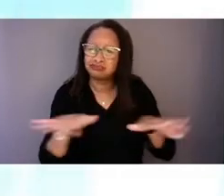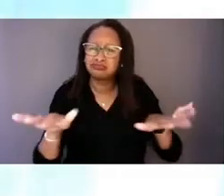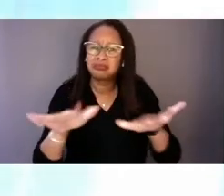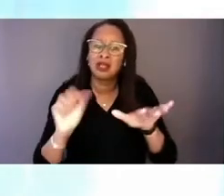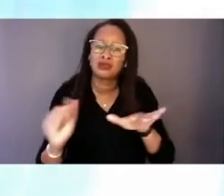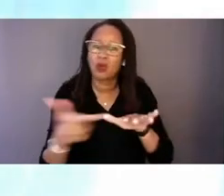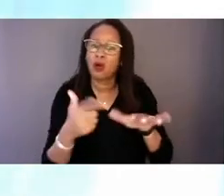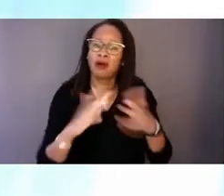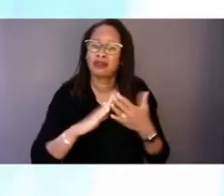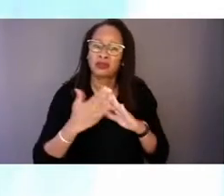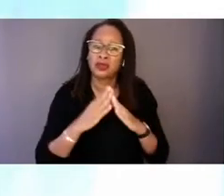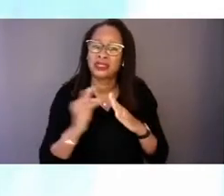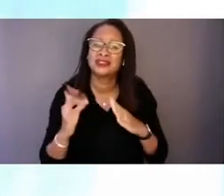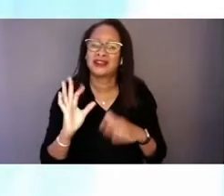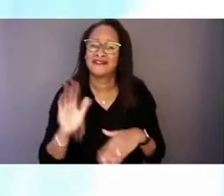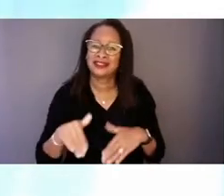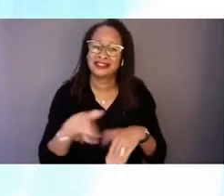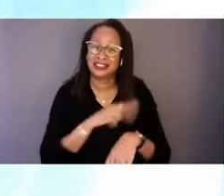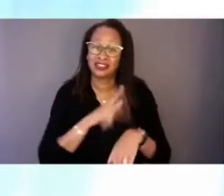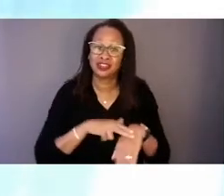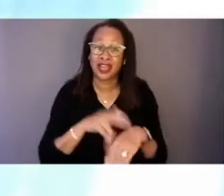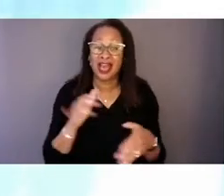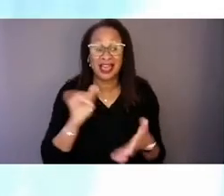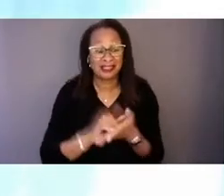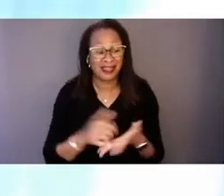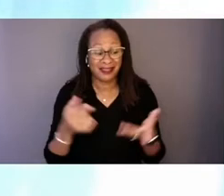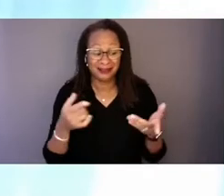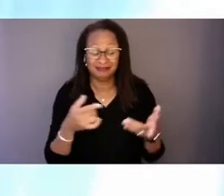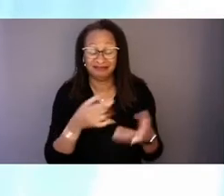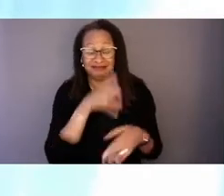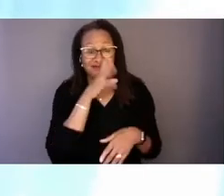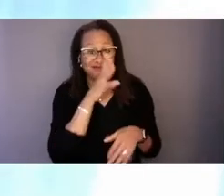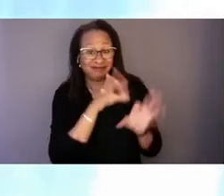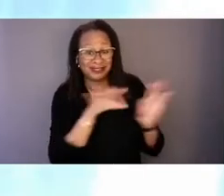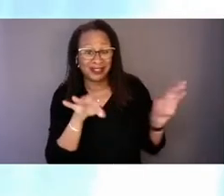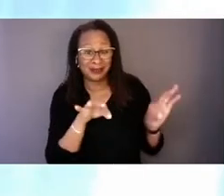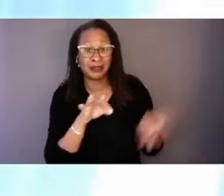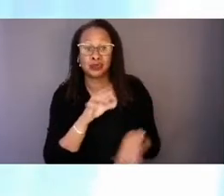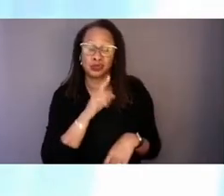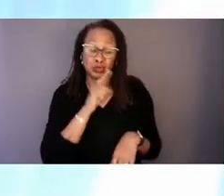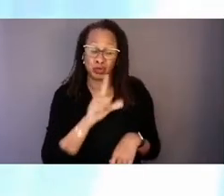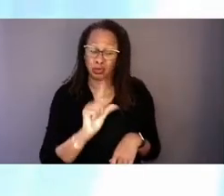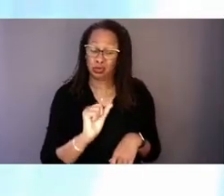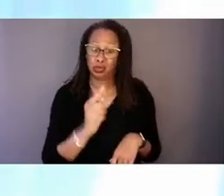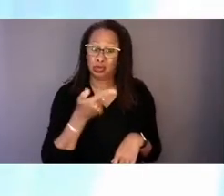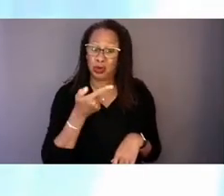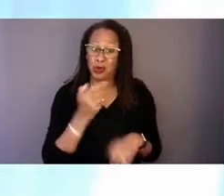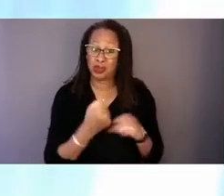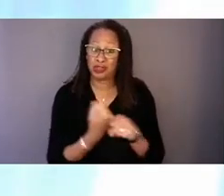That was true 21 years ago, but it's still true today.